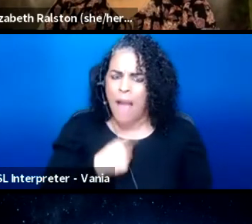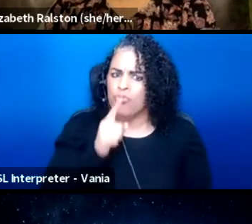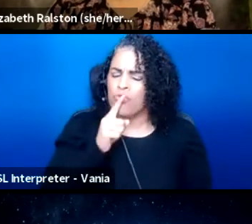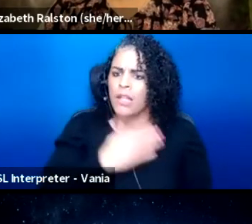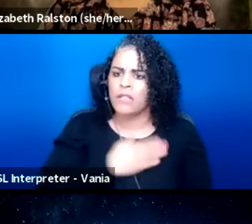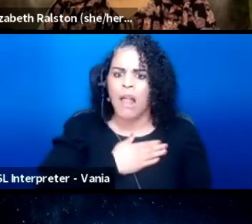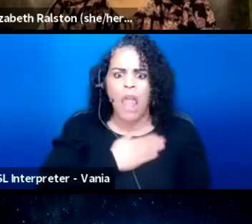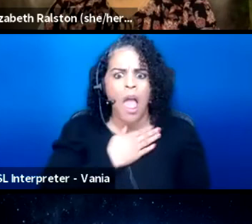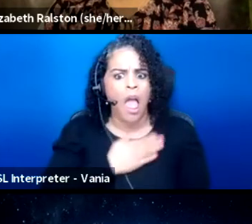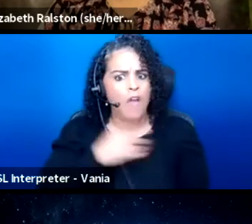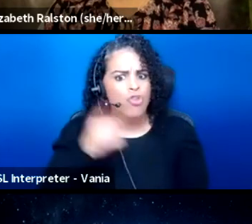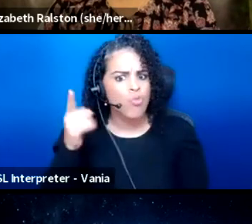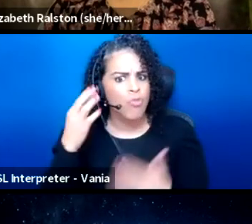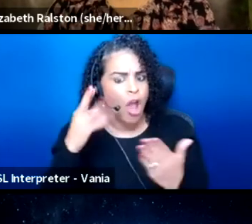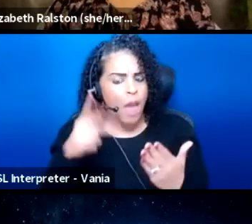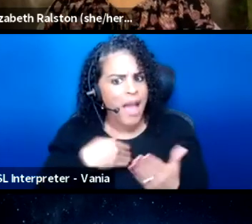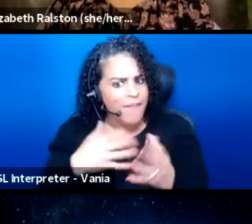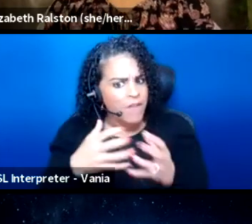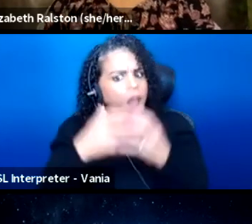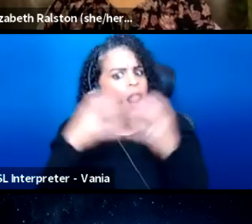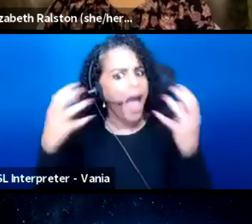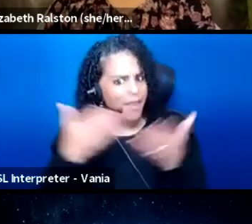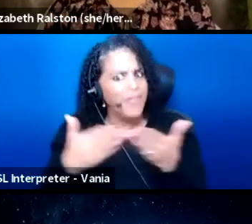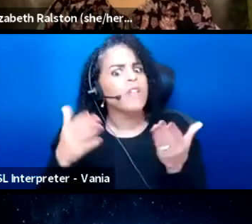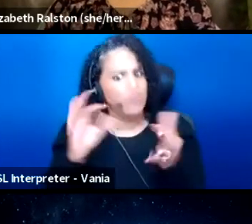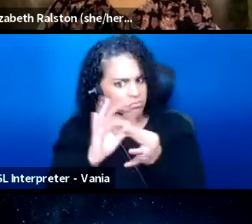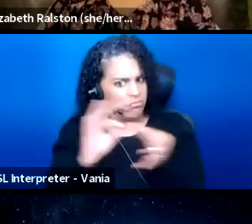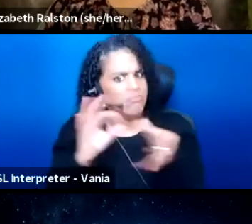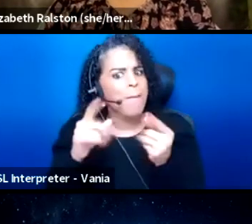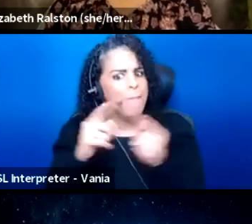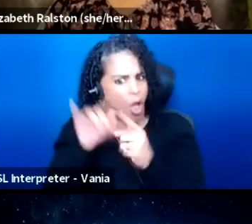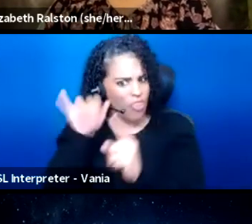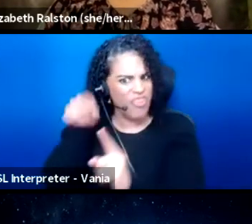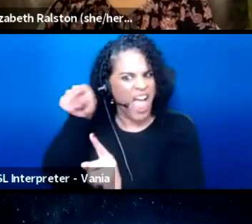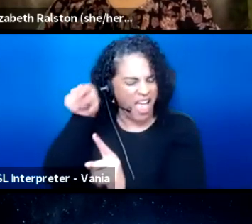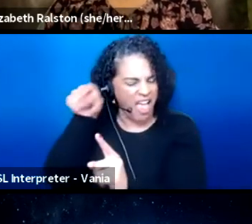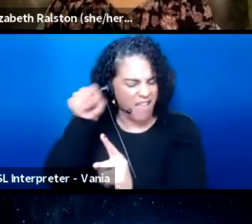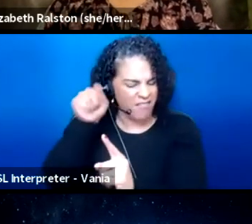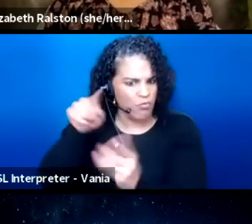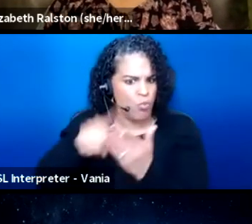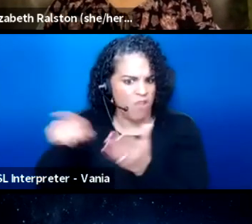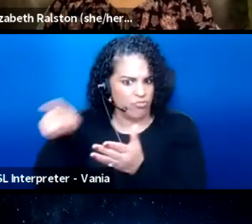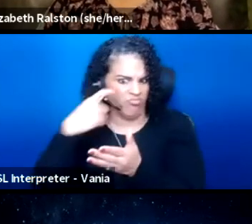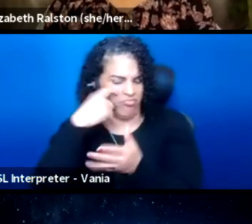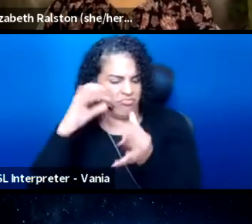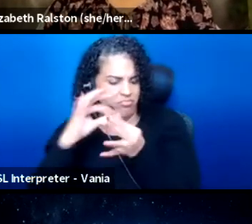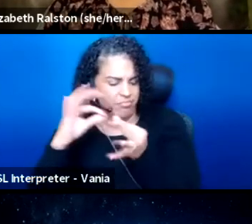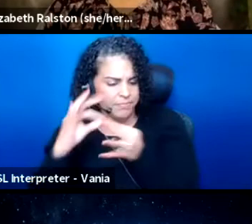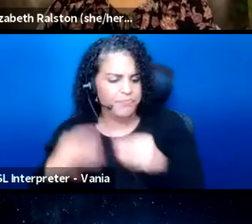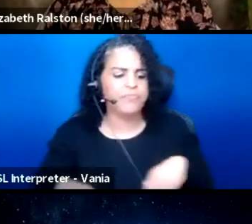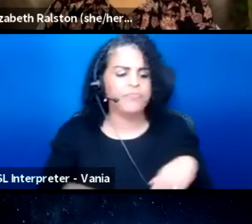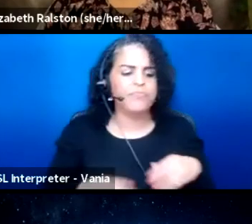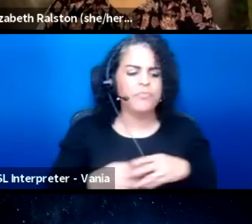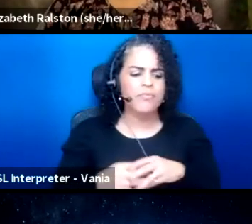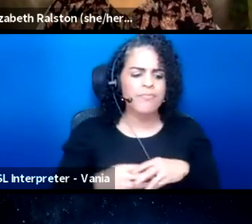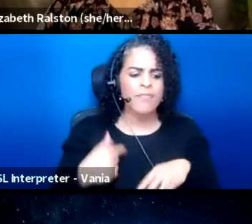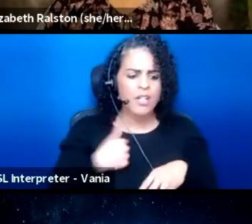and I have a lot of things to say about it, actually. Like, so I also struggle